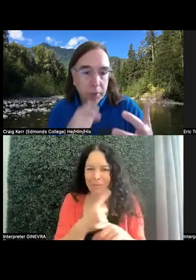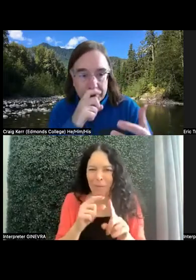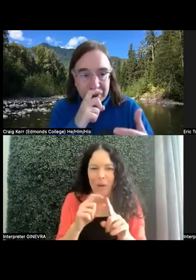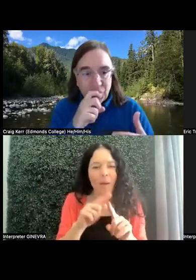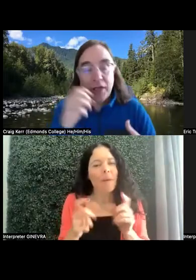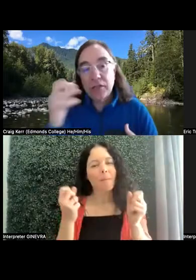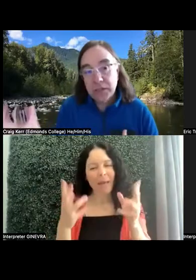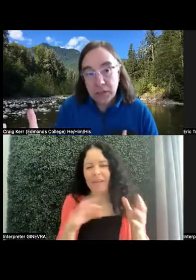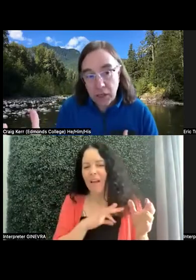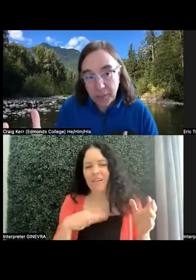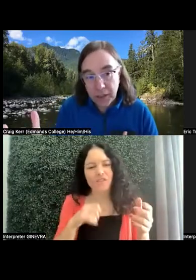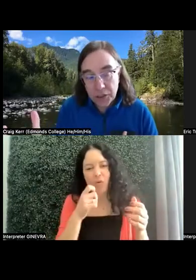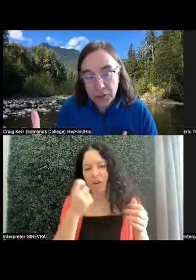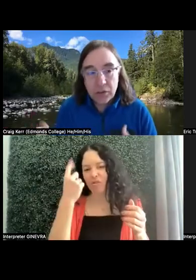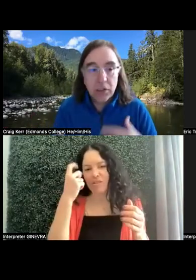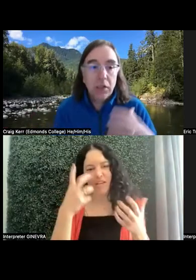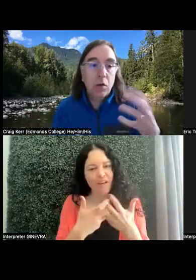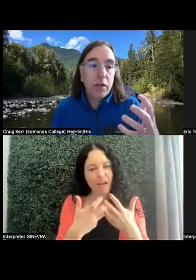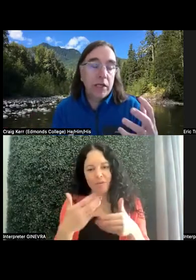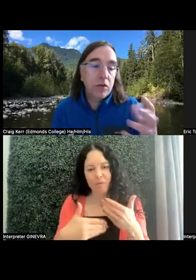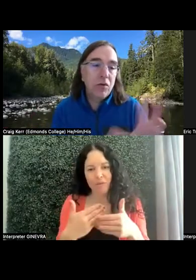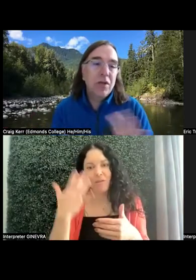process, and why students get accommodations the way they do.